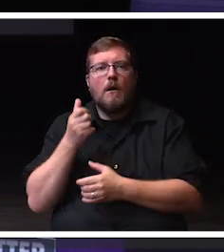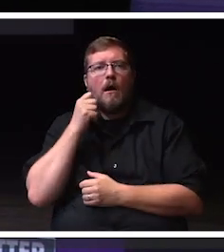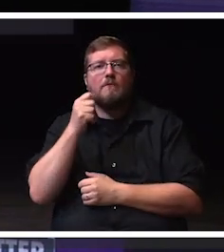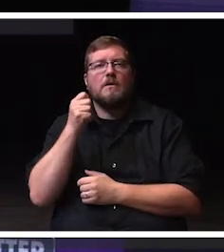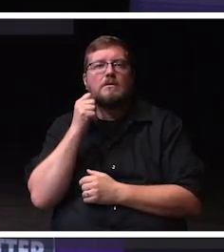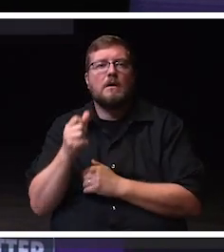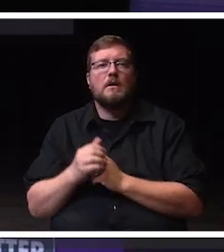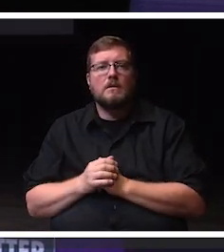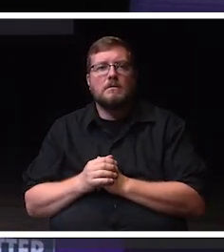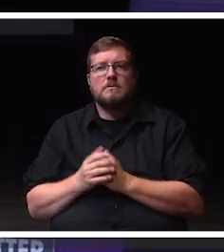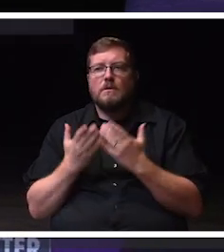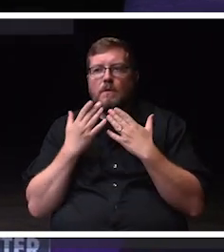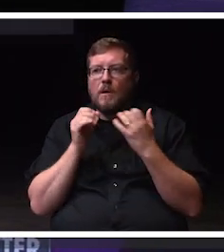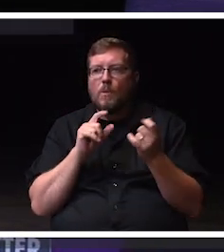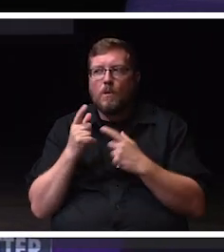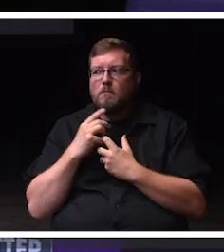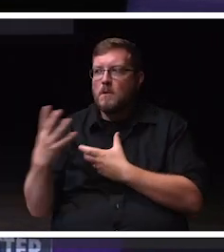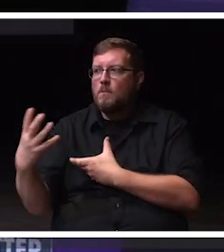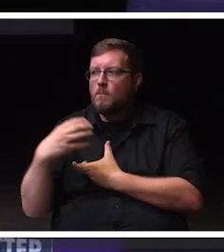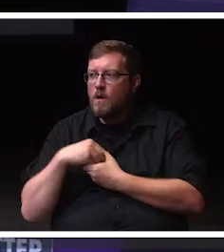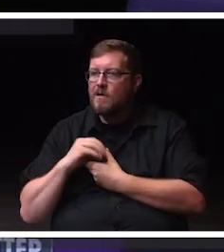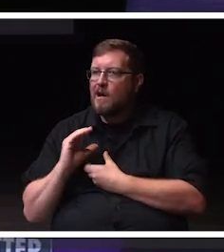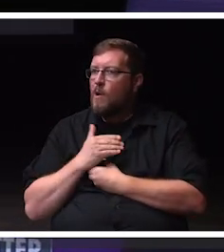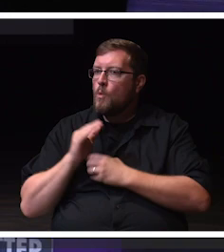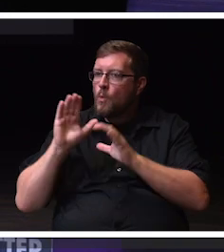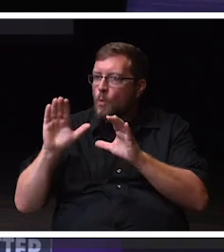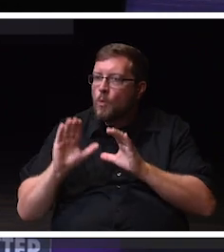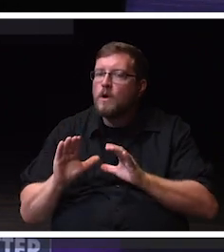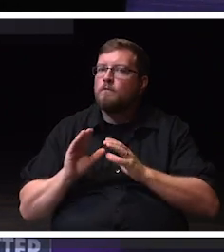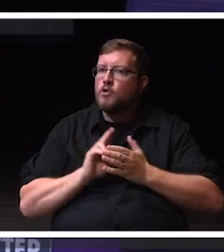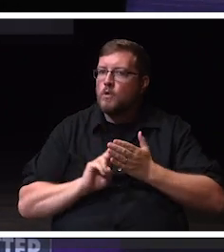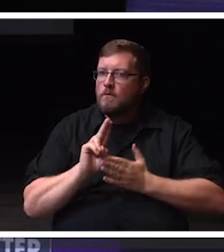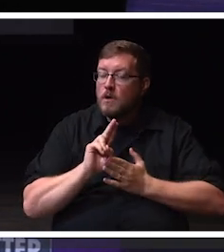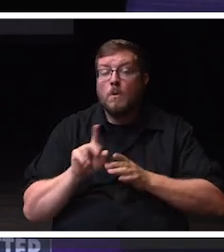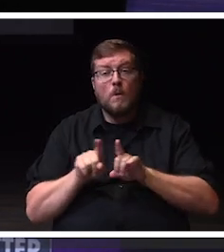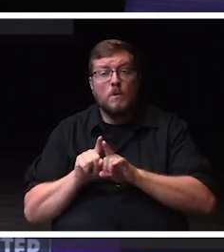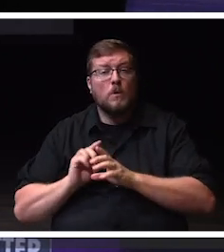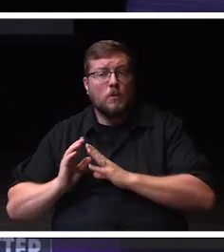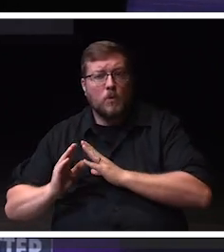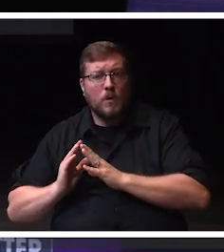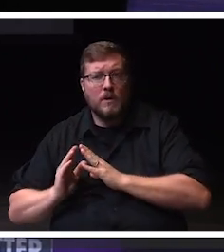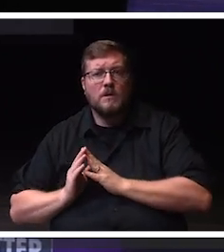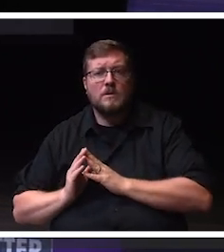university and community. It is my hope, as we move forward, that we will continue